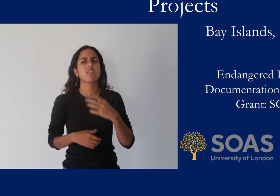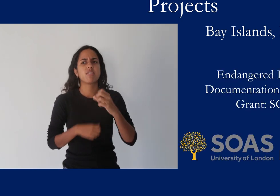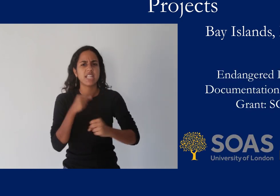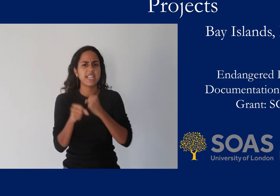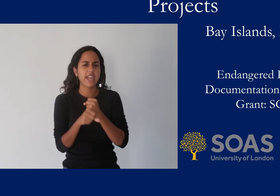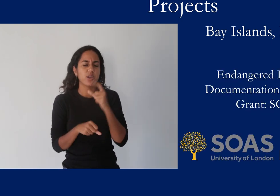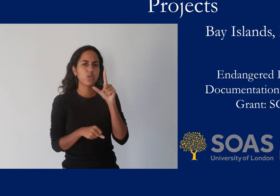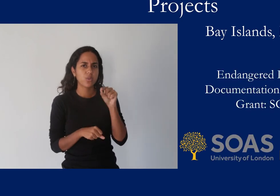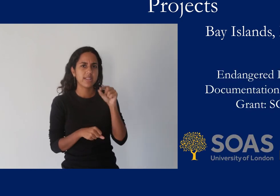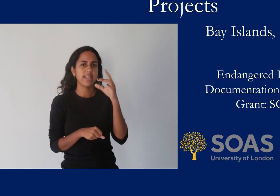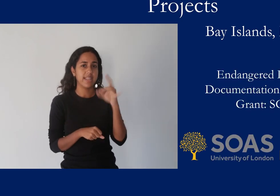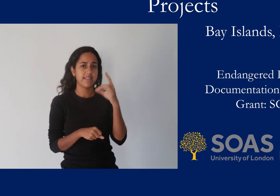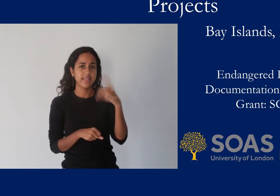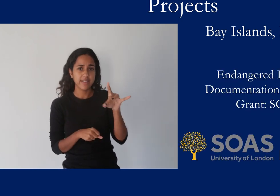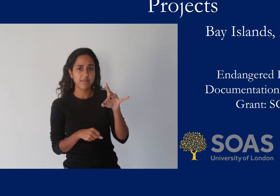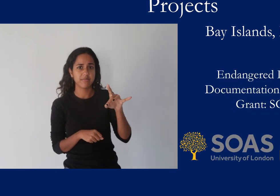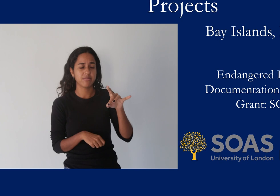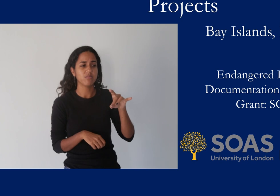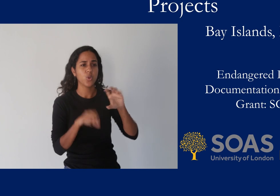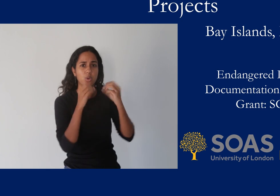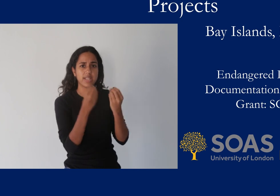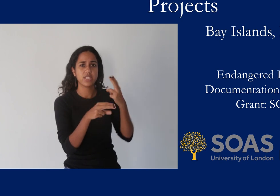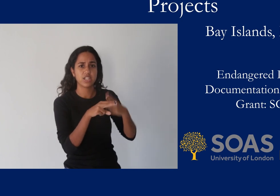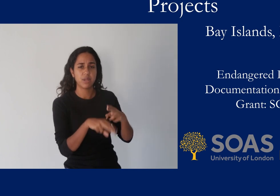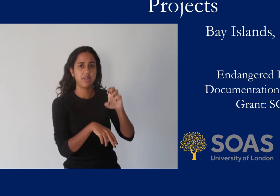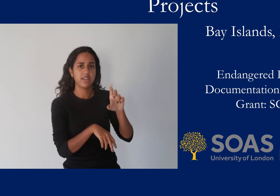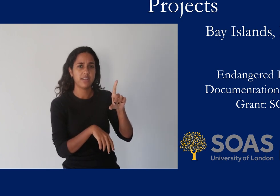In 2018, the Endangered Languages Documentation Programme